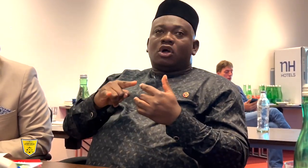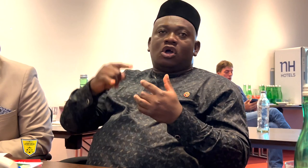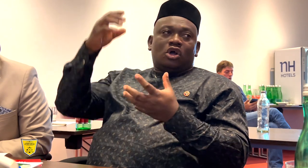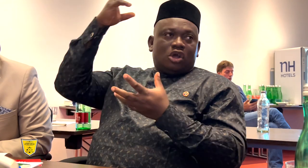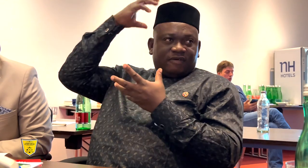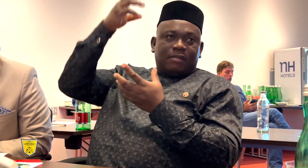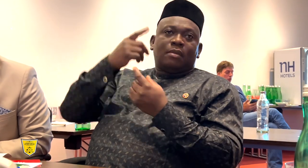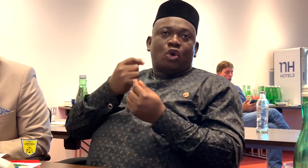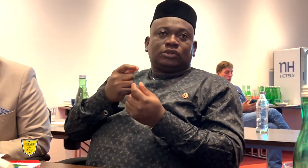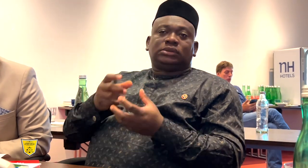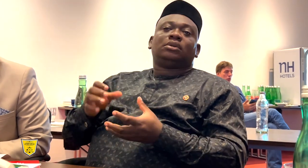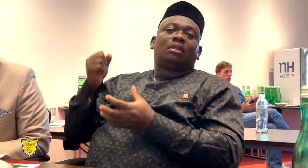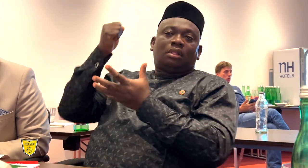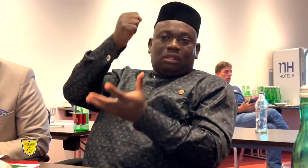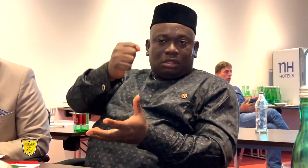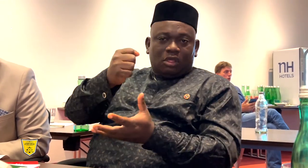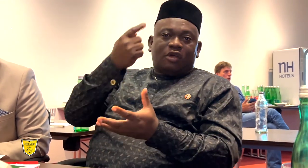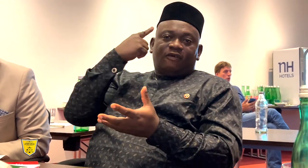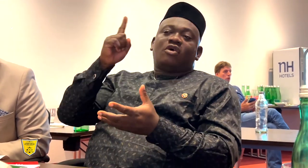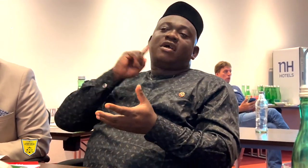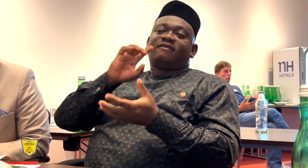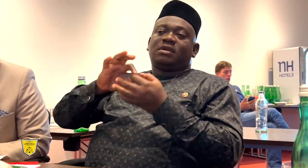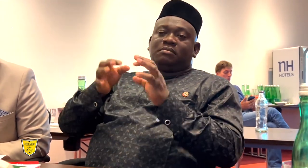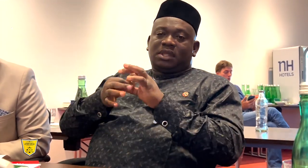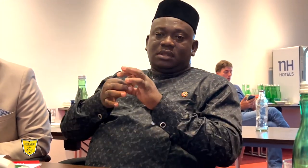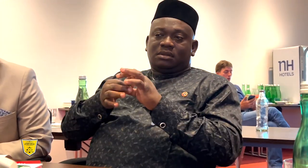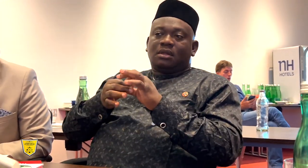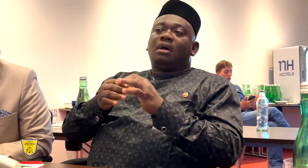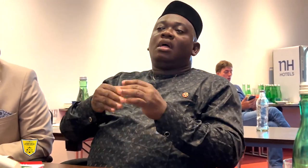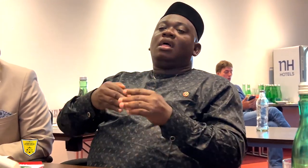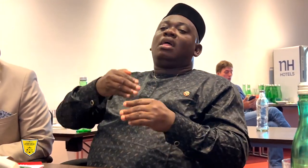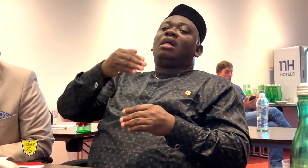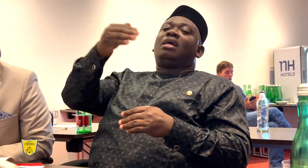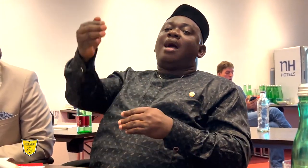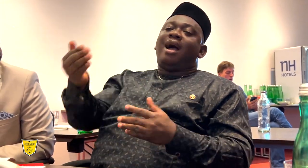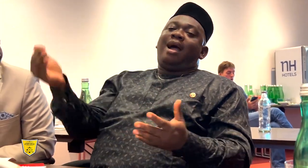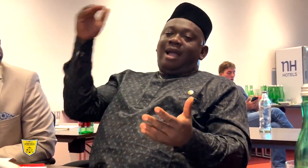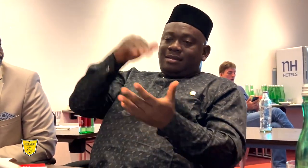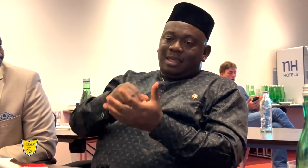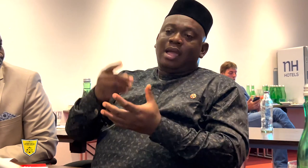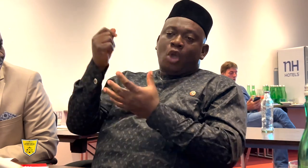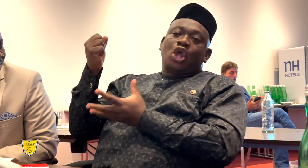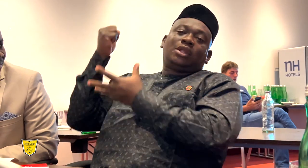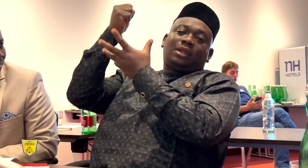for the Congress. This is very difficult,